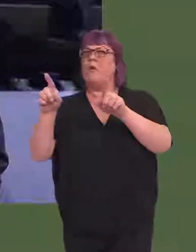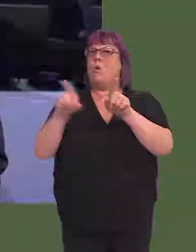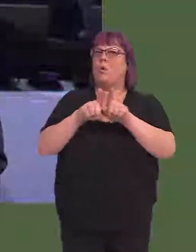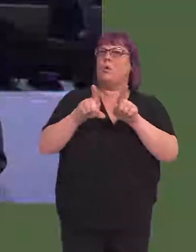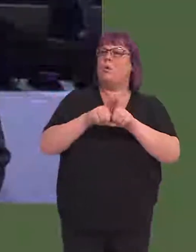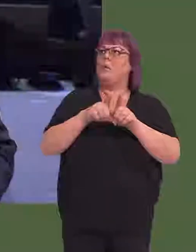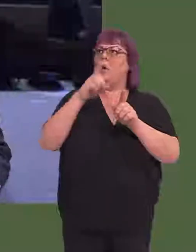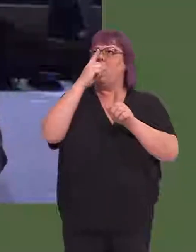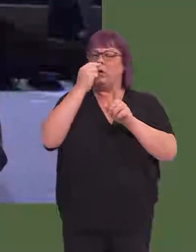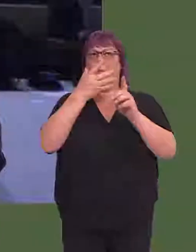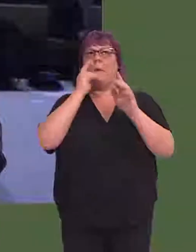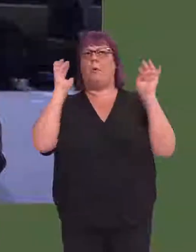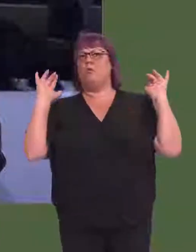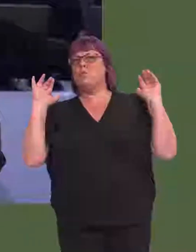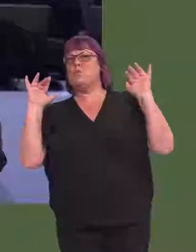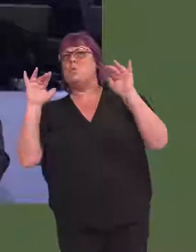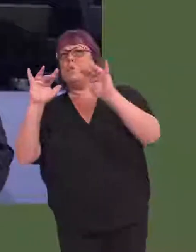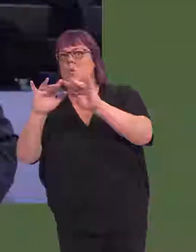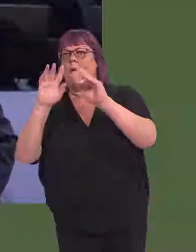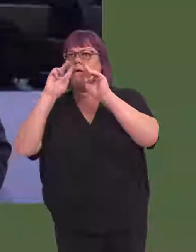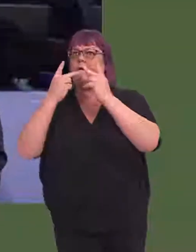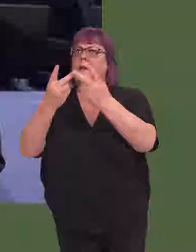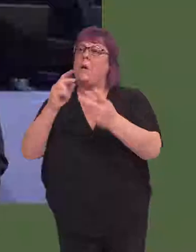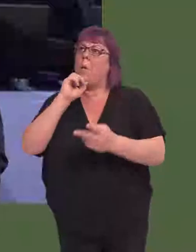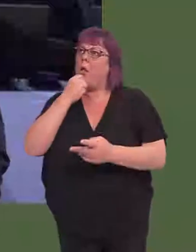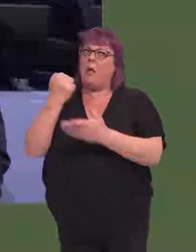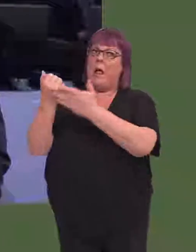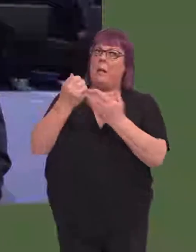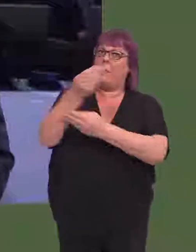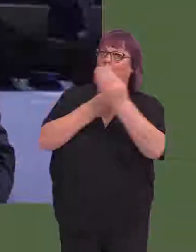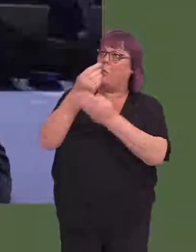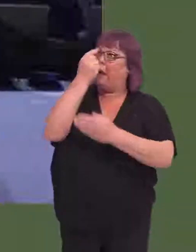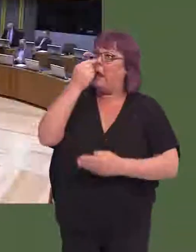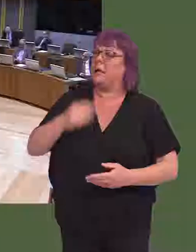potential of providing a massive boost to the tourism sector of our economy? Thank you.